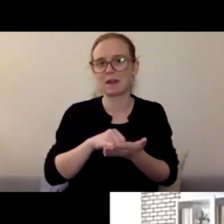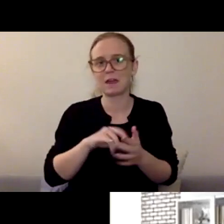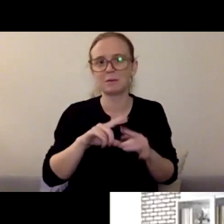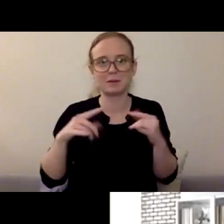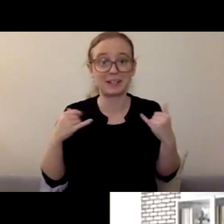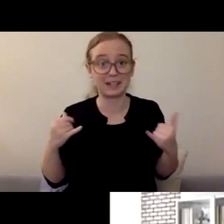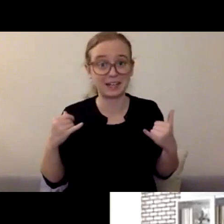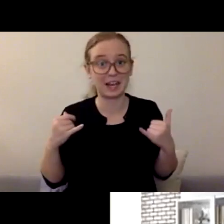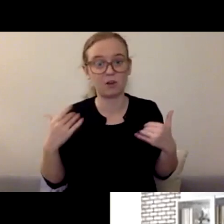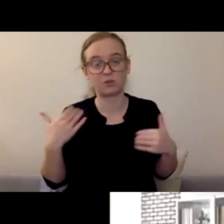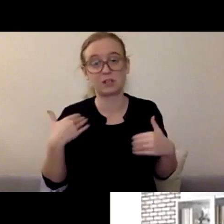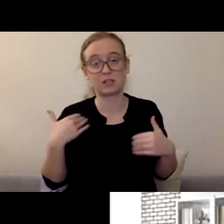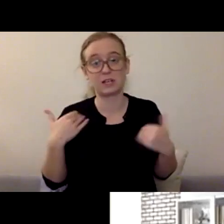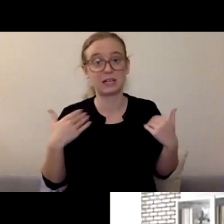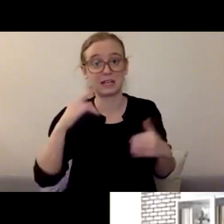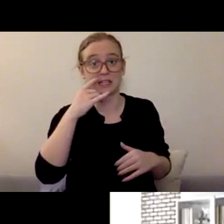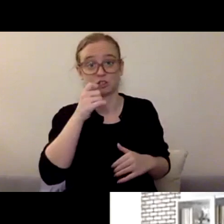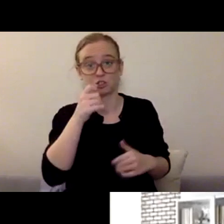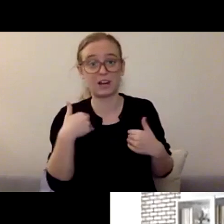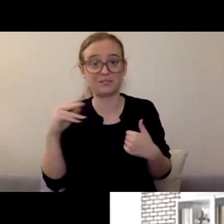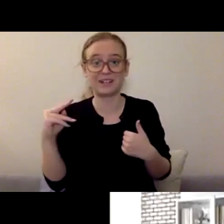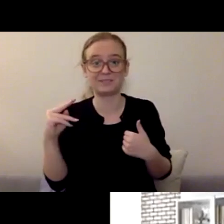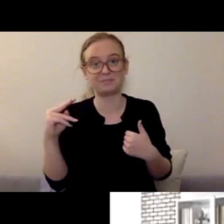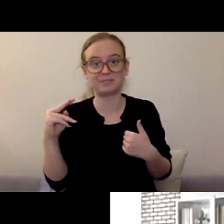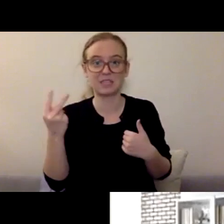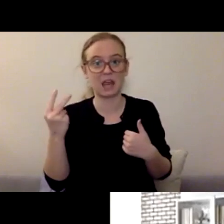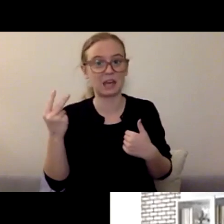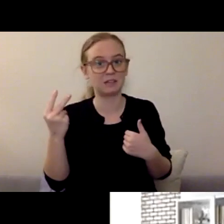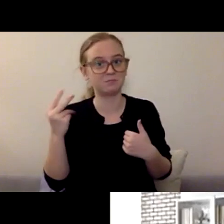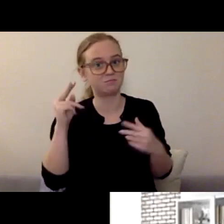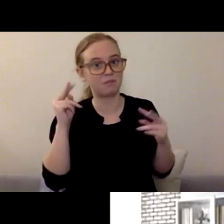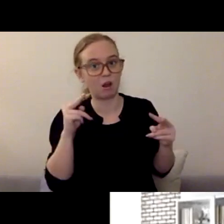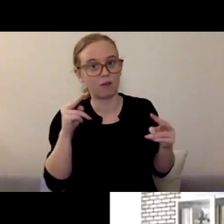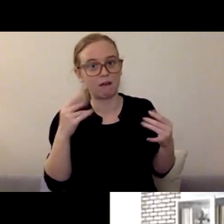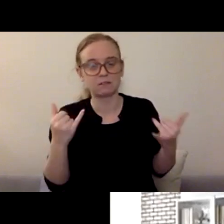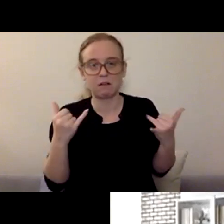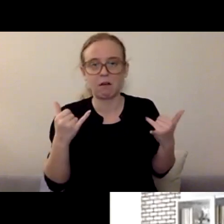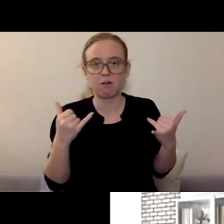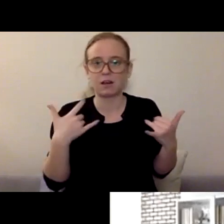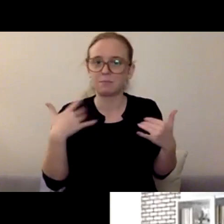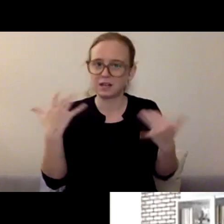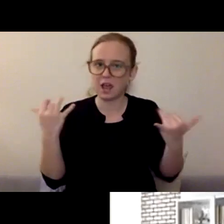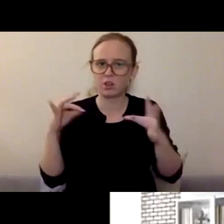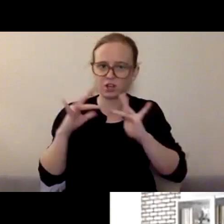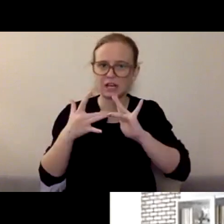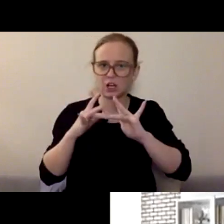I mean, the teachers are virtually connected with them but oftentimes, I don't know about all of you,